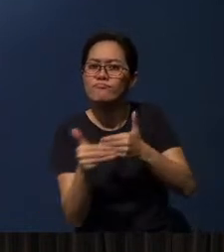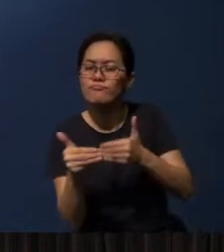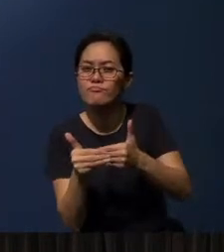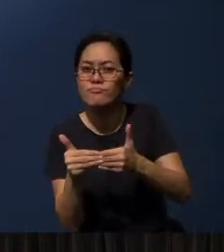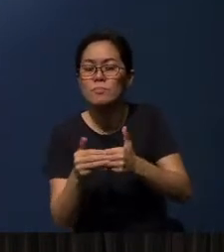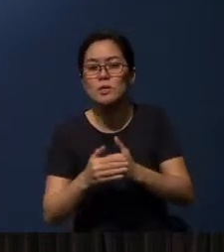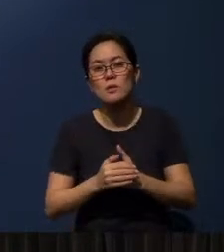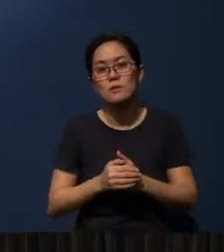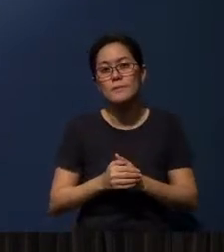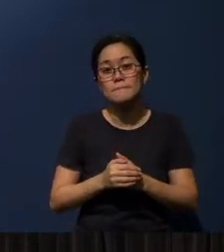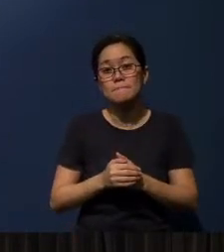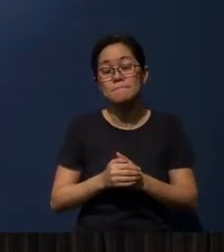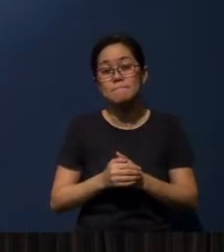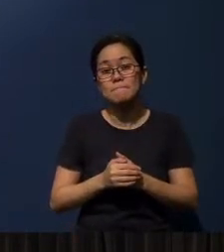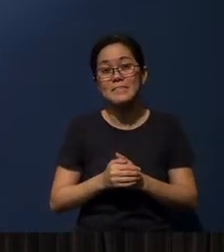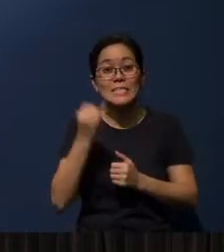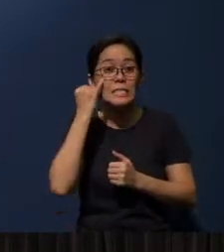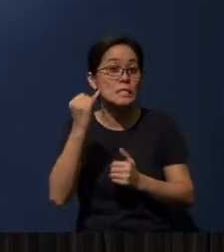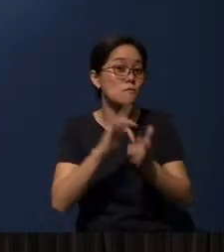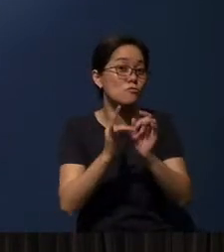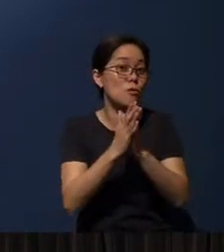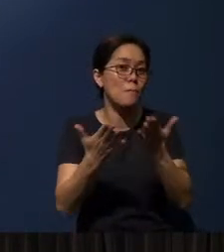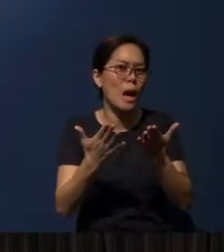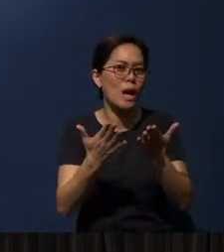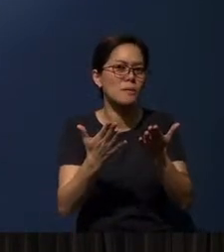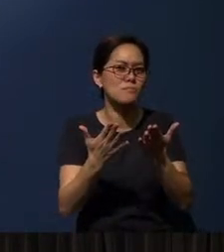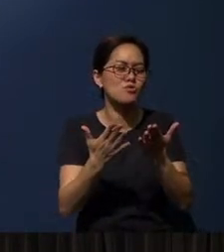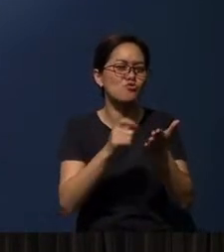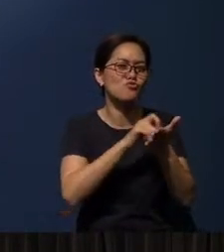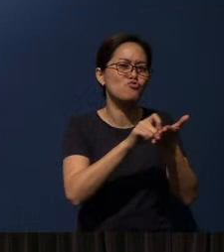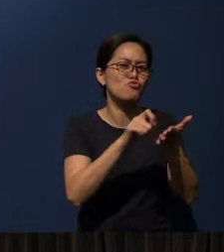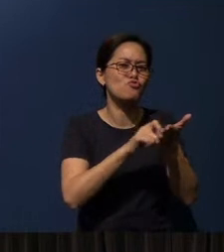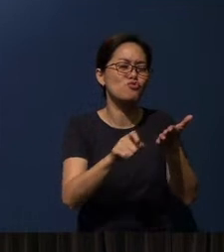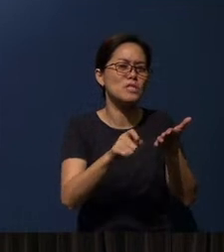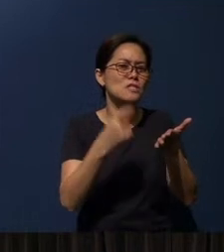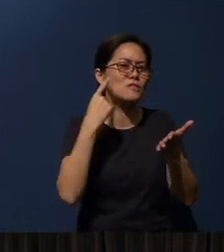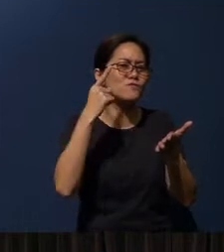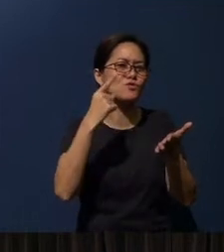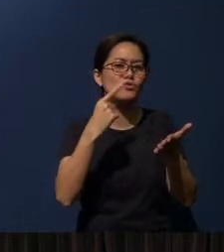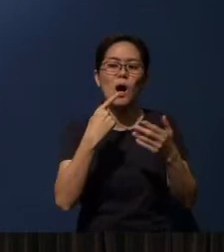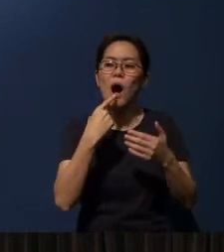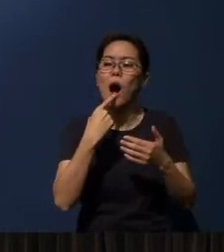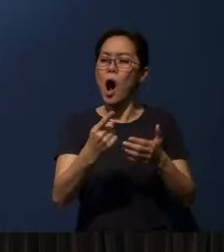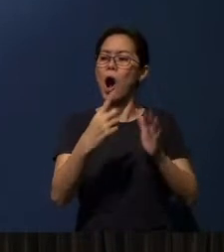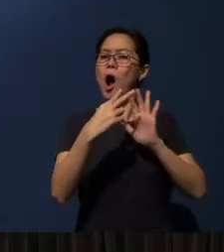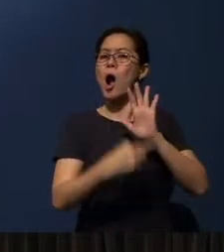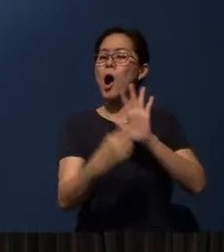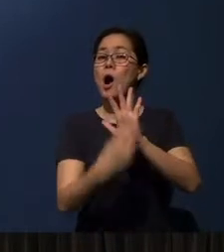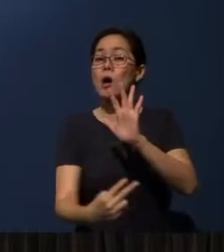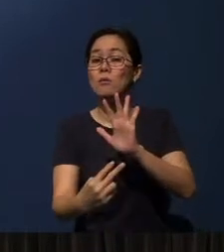If the Bible originally was written and meant to be read aloud,